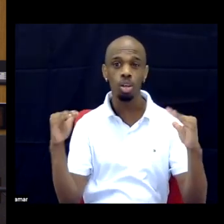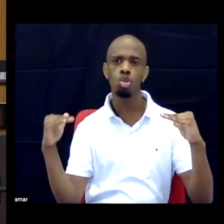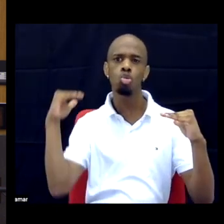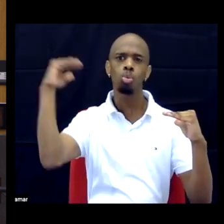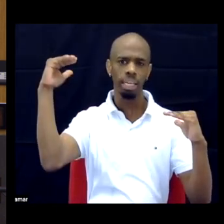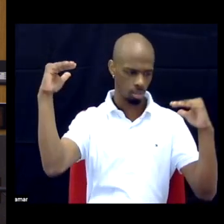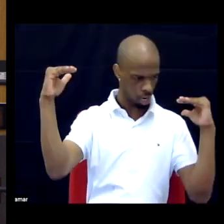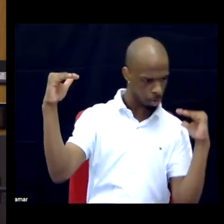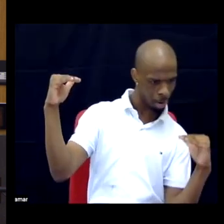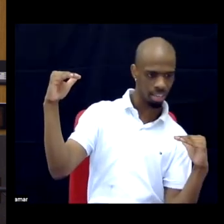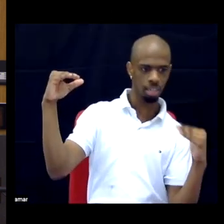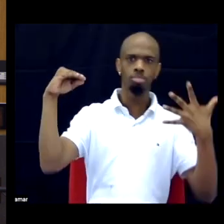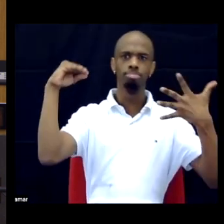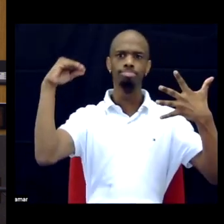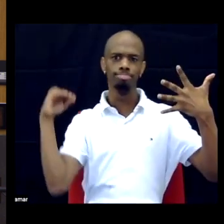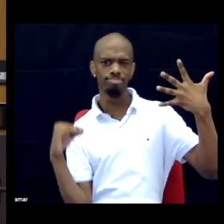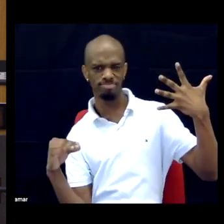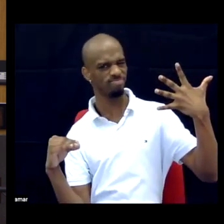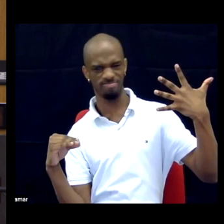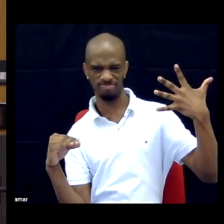way, that's where we can have more nuance.